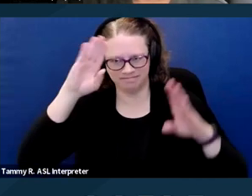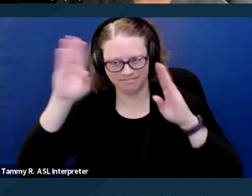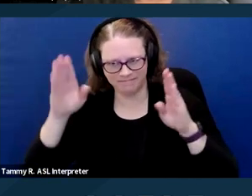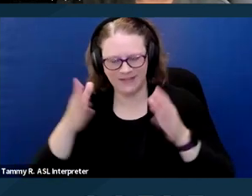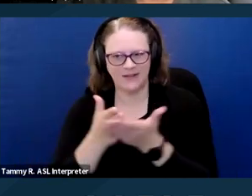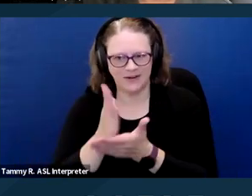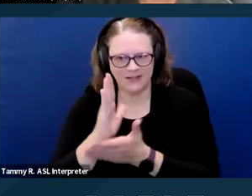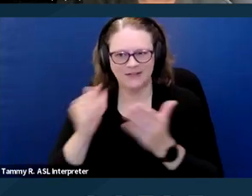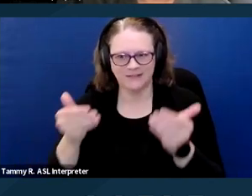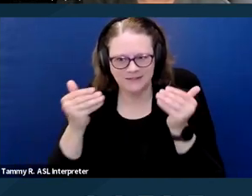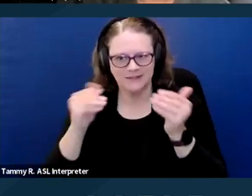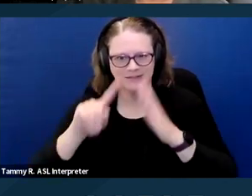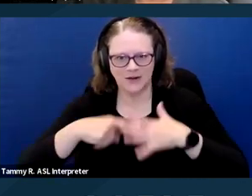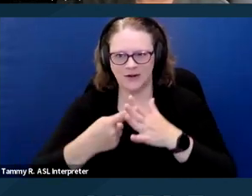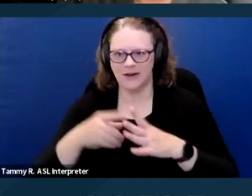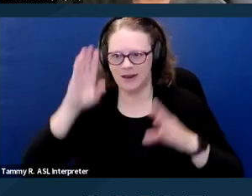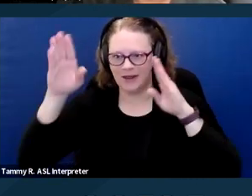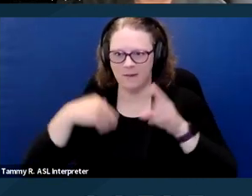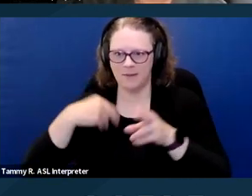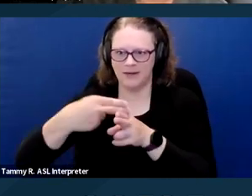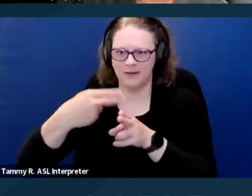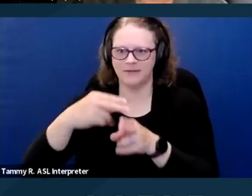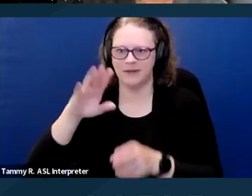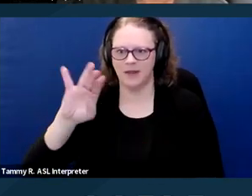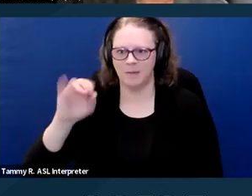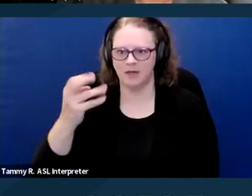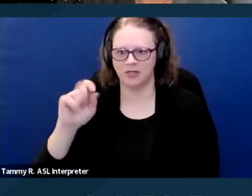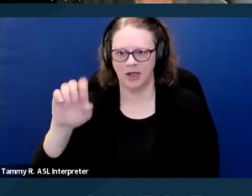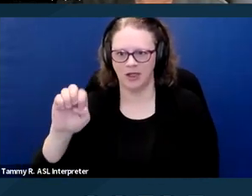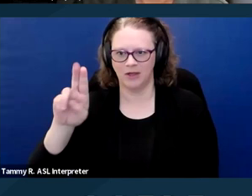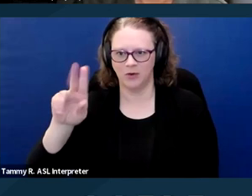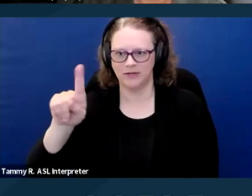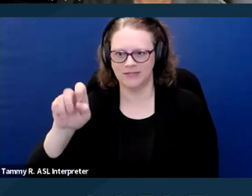Hi everyone. My name's Michelle Uzeta. I'm the deputy legal director